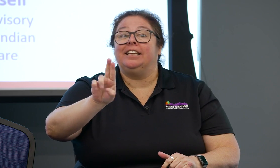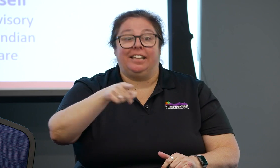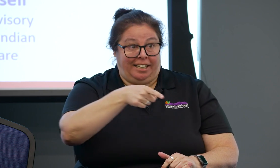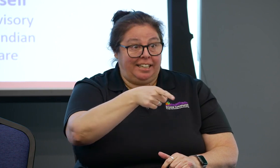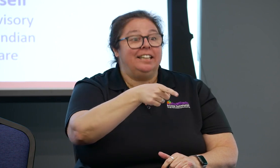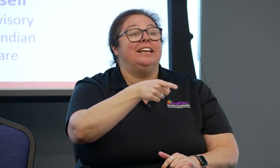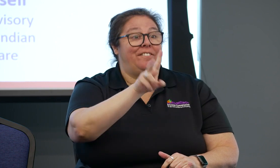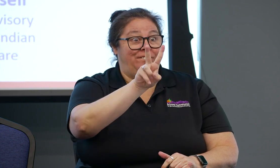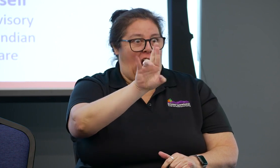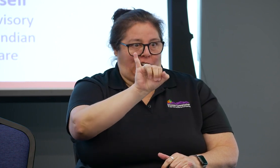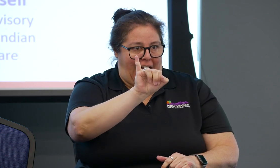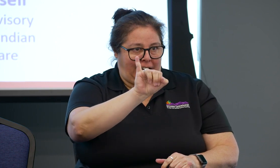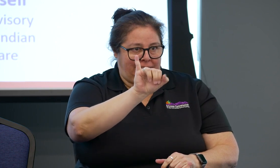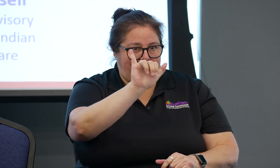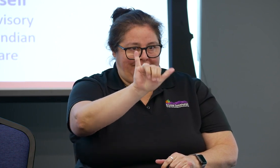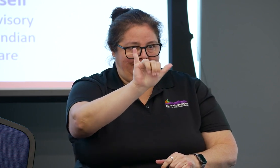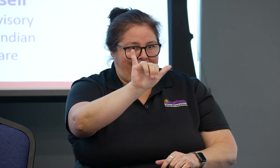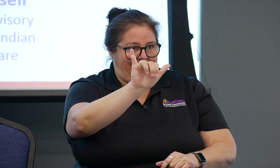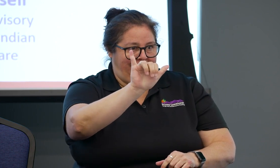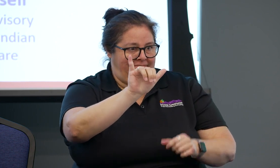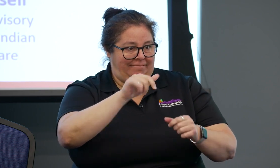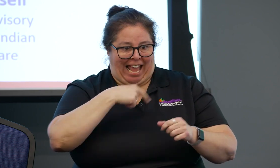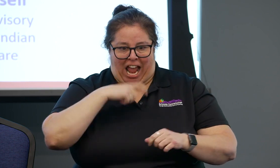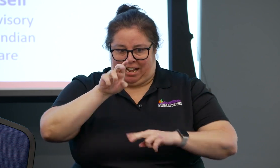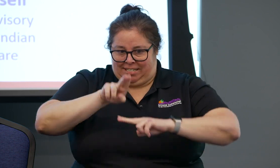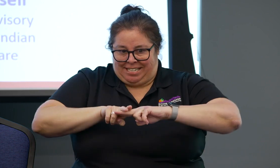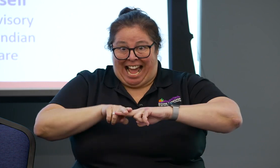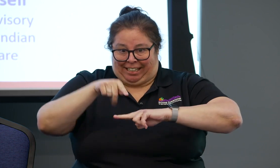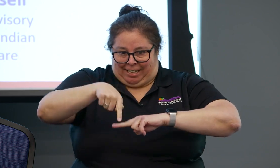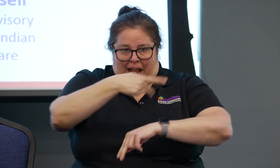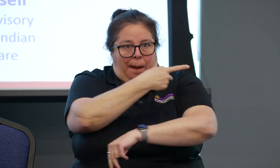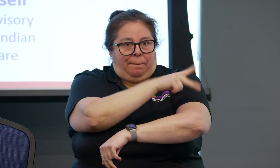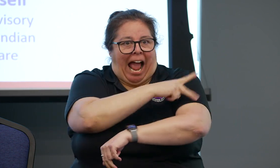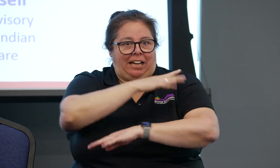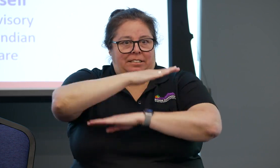where VRI is used in a medical setting and some were effective, some were positive,